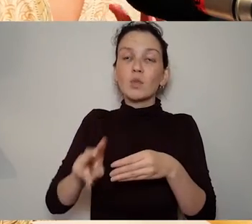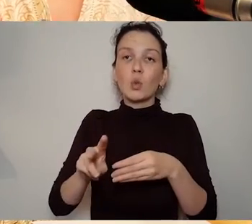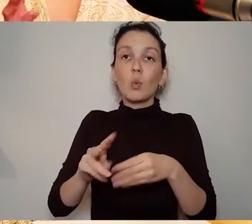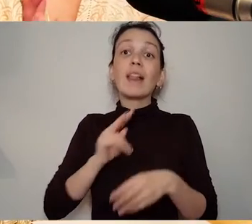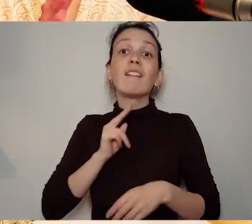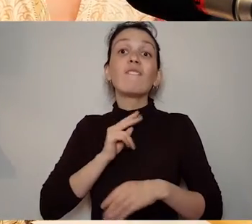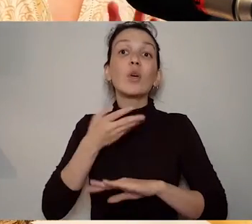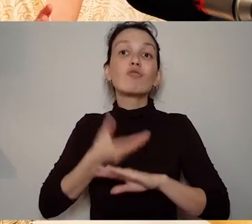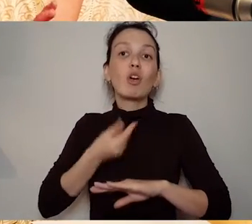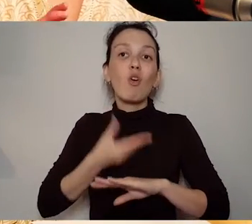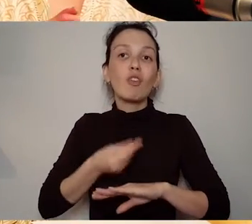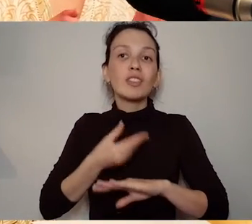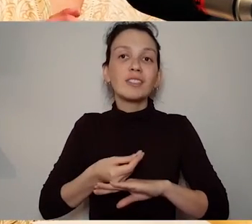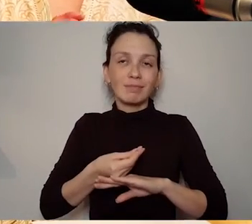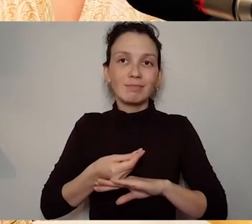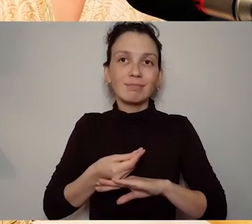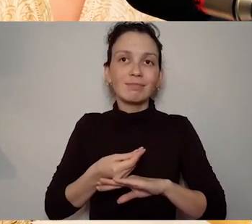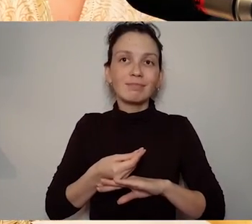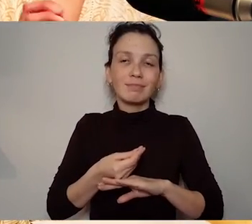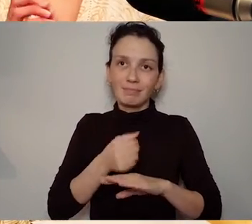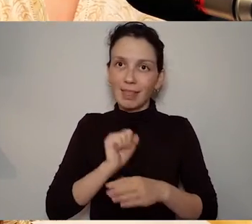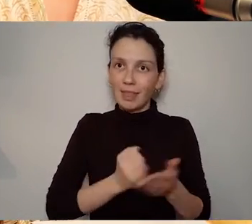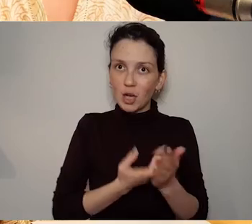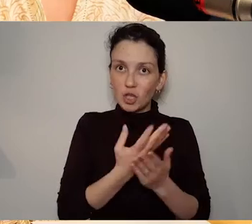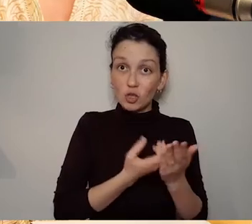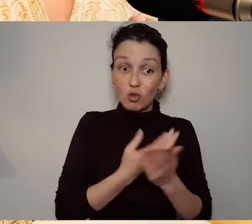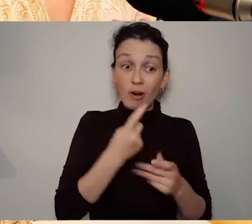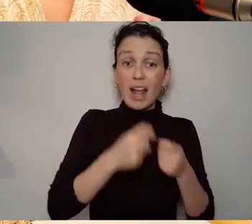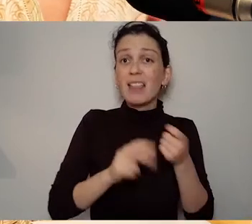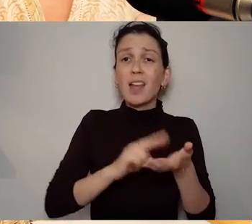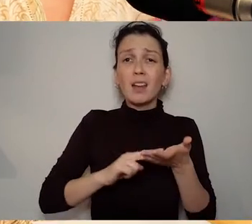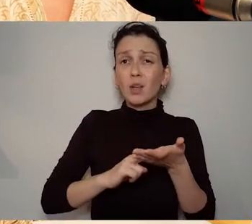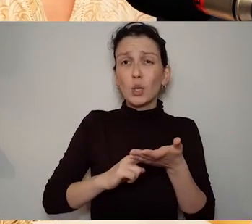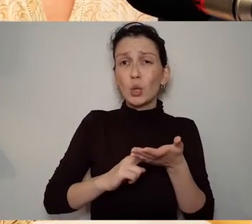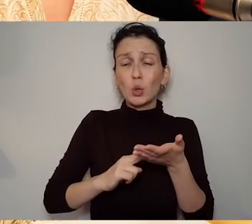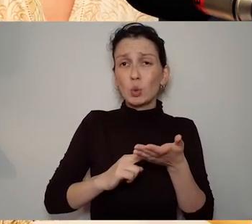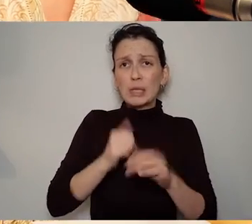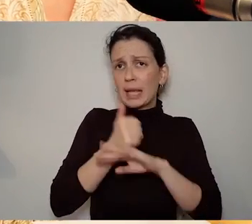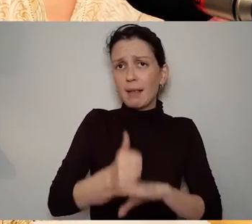put in other elements. So photographs, maybe video clips and usually again personal in nature might